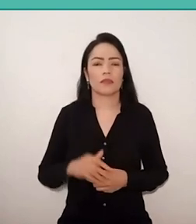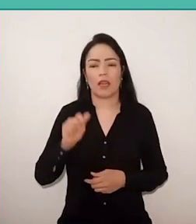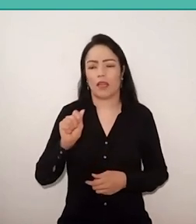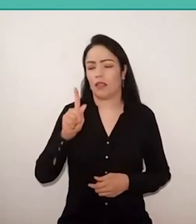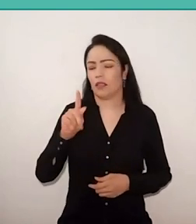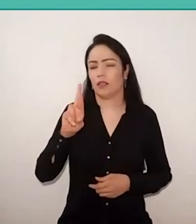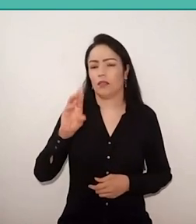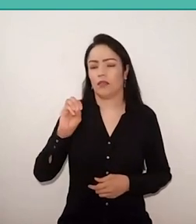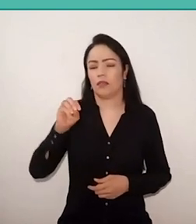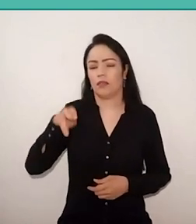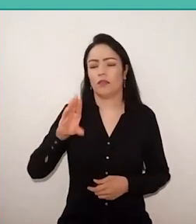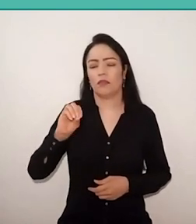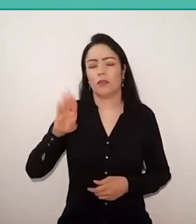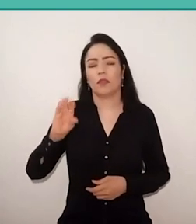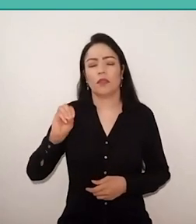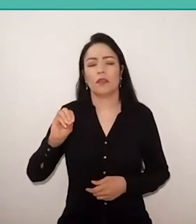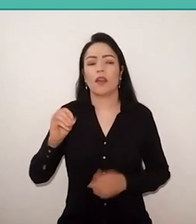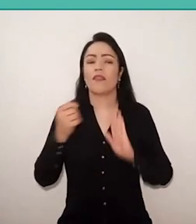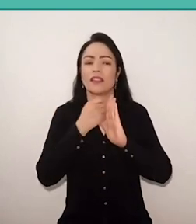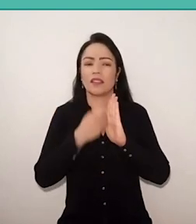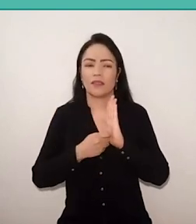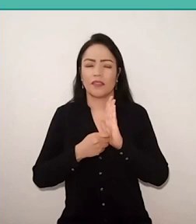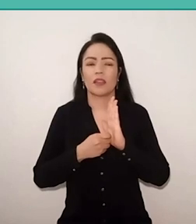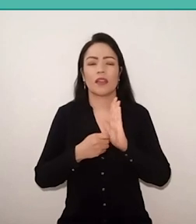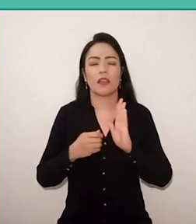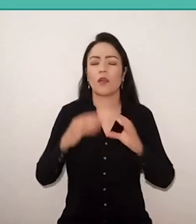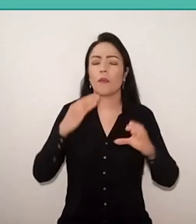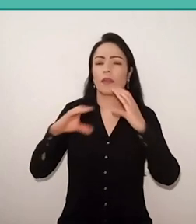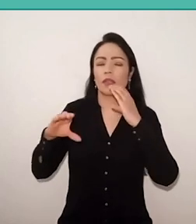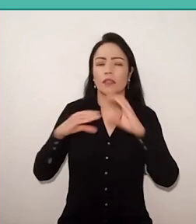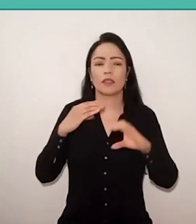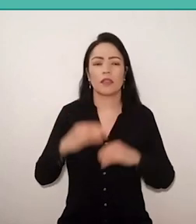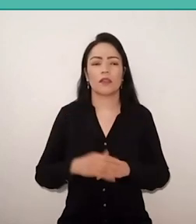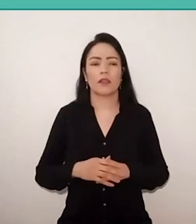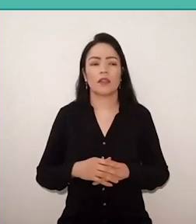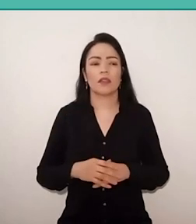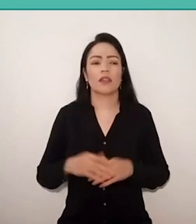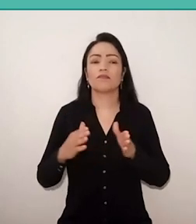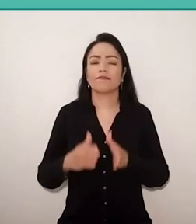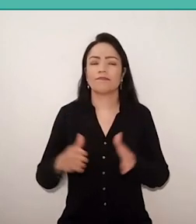so much so that he will write just "Communication", “Extension”, by the way, “of Communication?”.